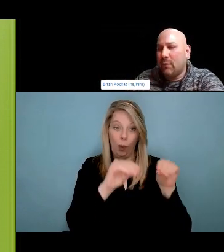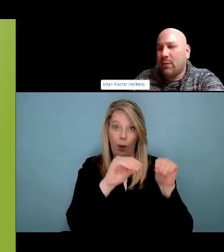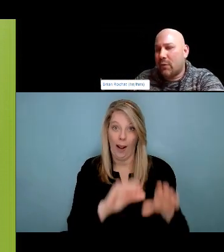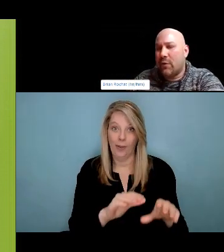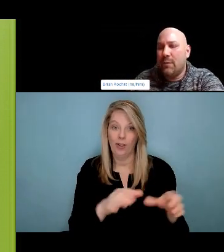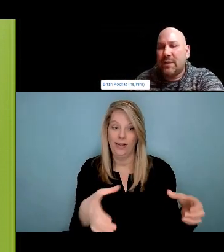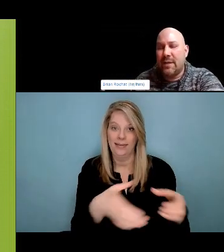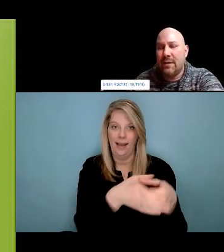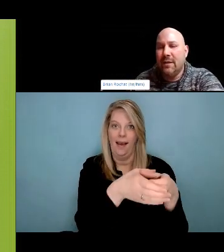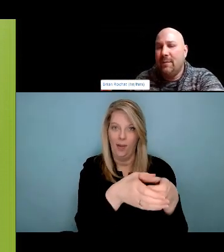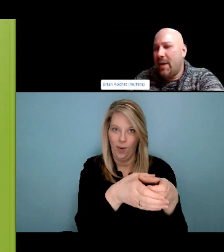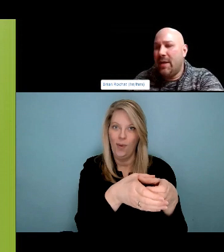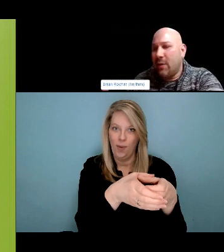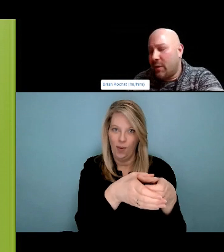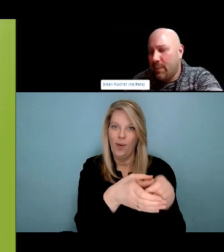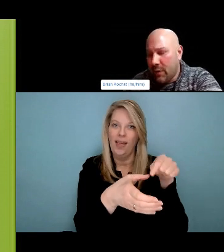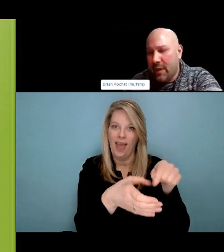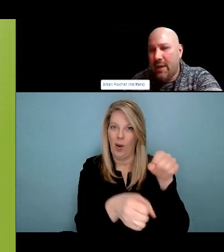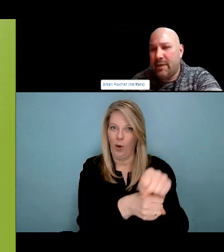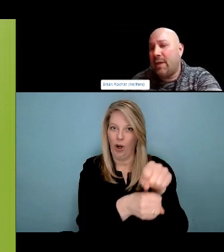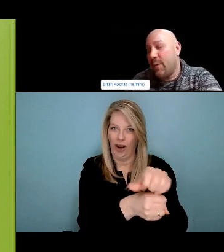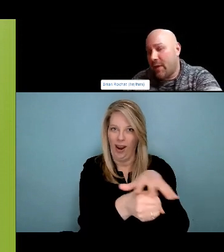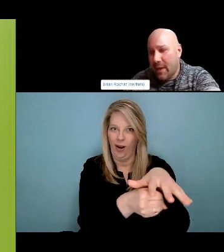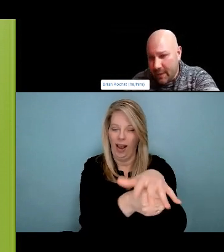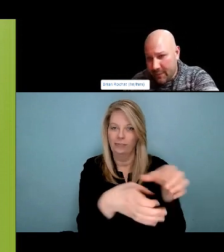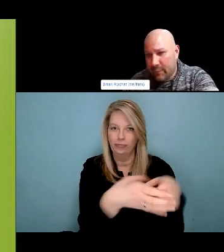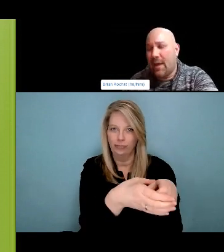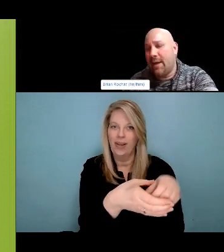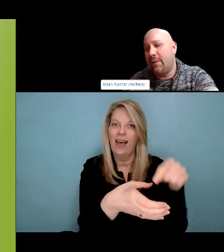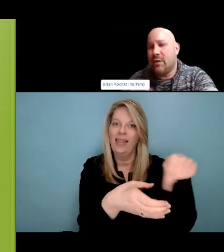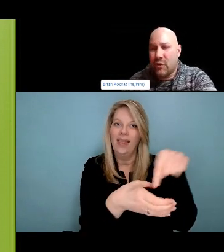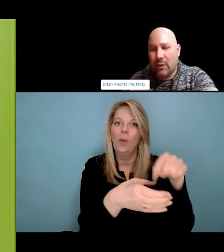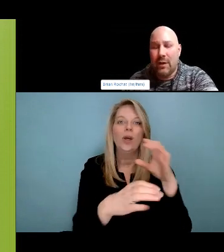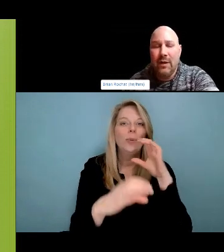I am a university student. I am a good supporter. I'm an advocate. I